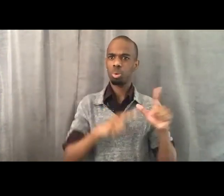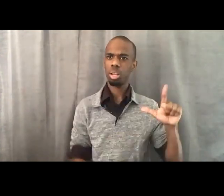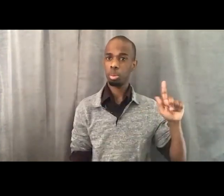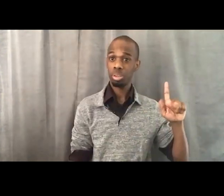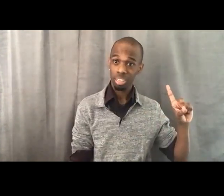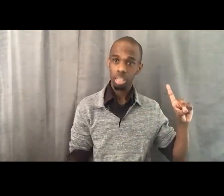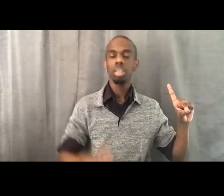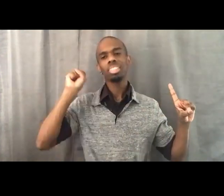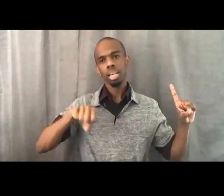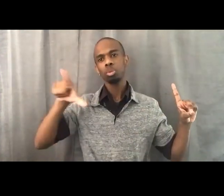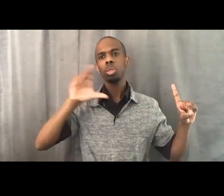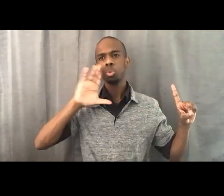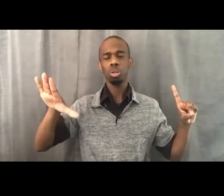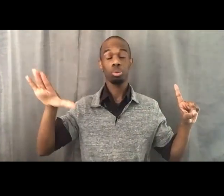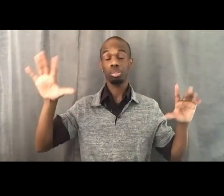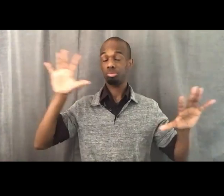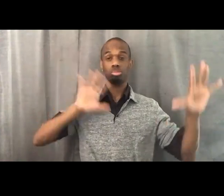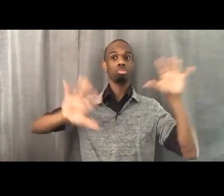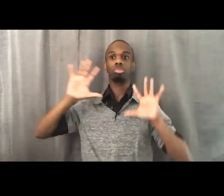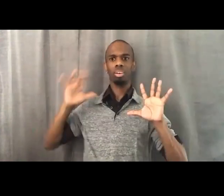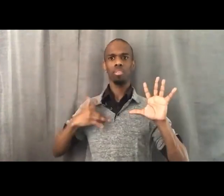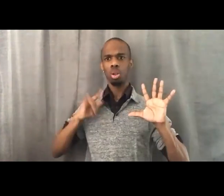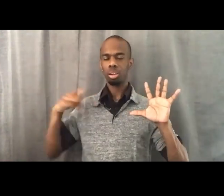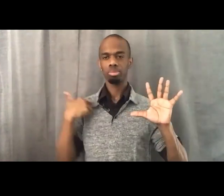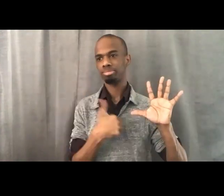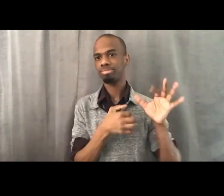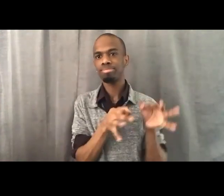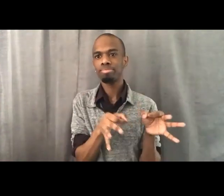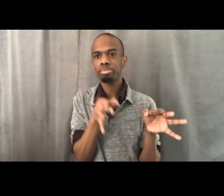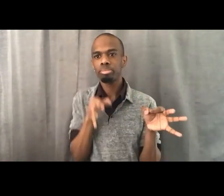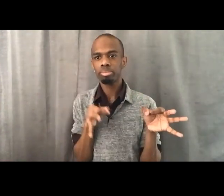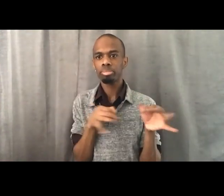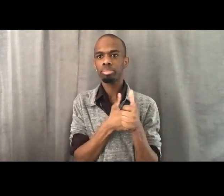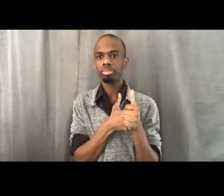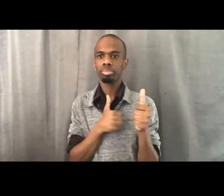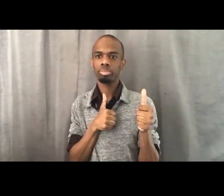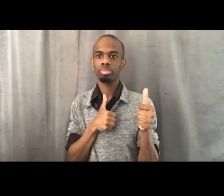and feel like a setback, or it could mean that we have to redouble our efforts in the struggle.